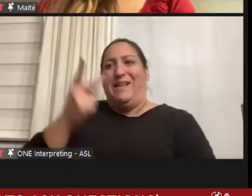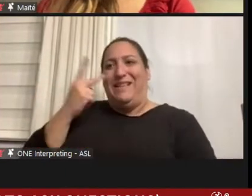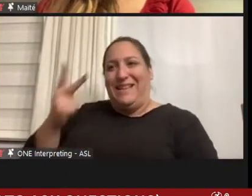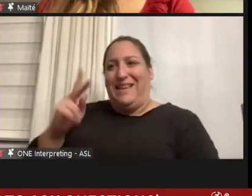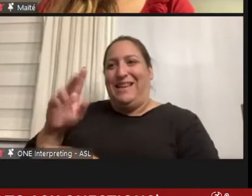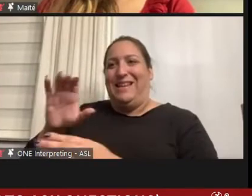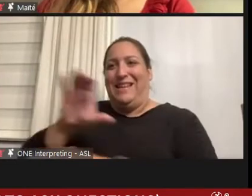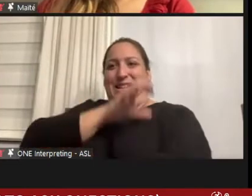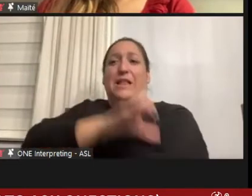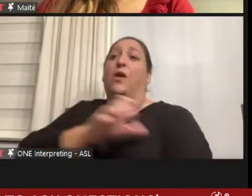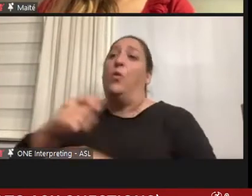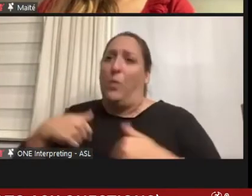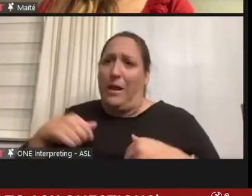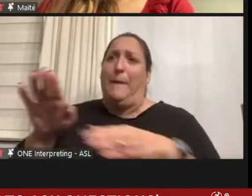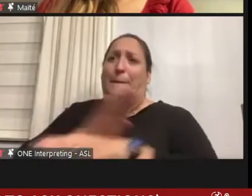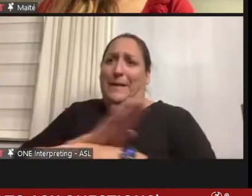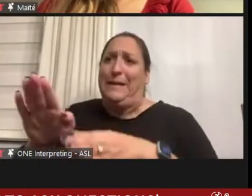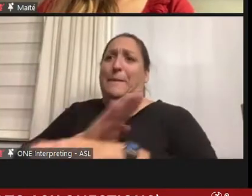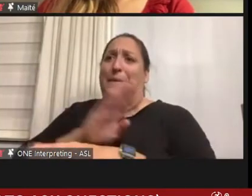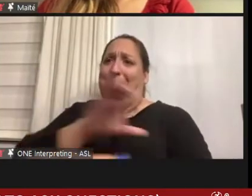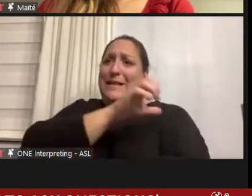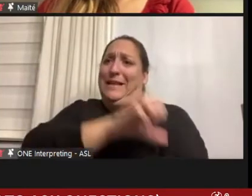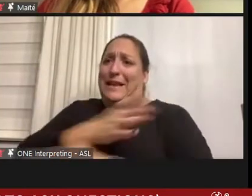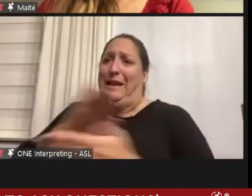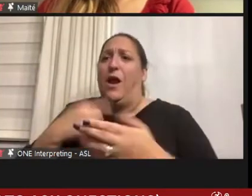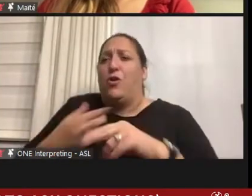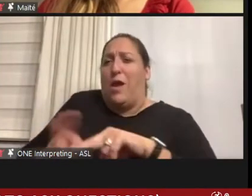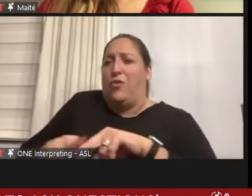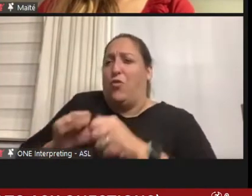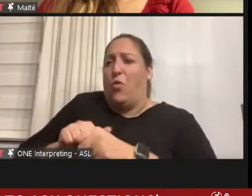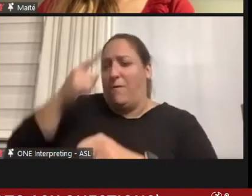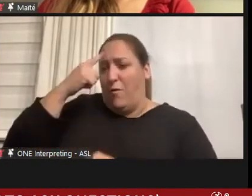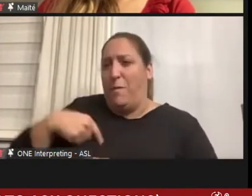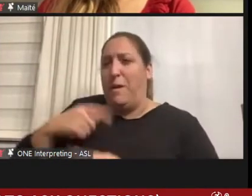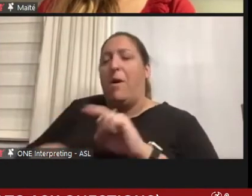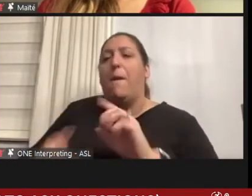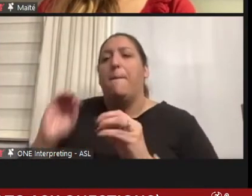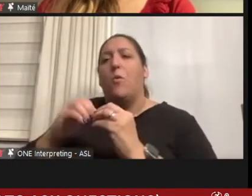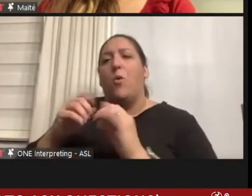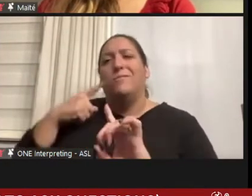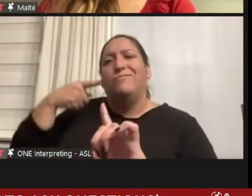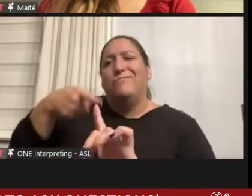and I know that this extra work for me, but more to the point, I have to know what I'm fast at and